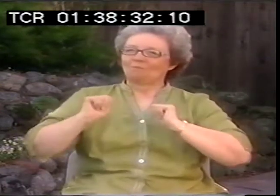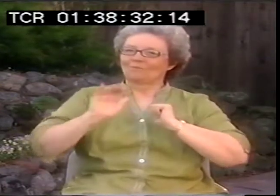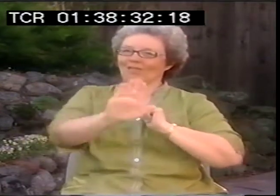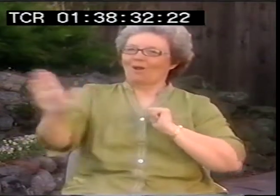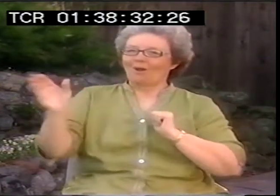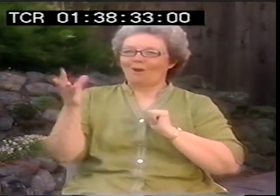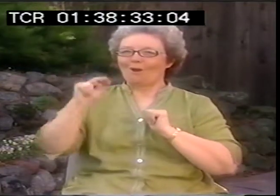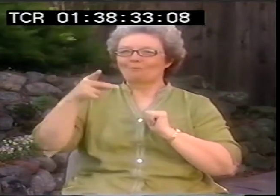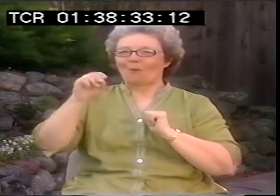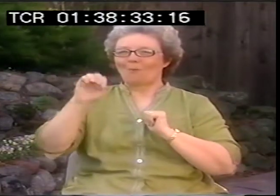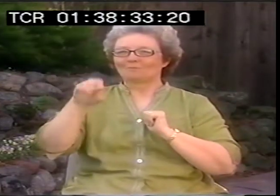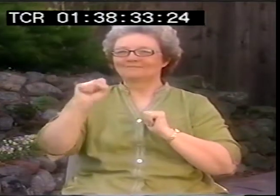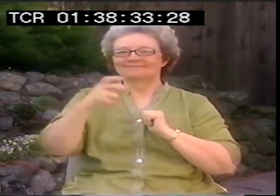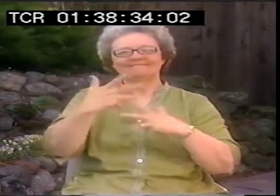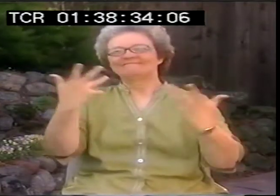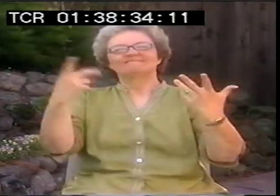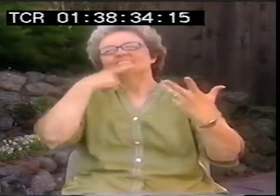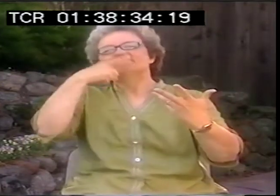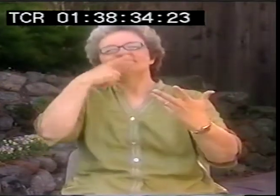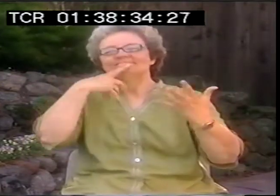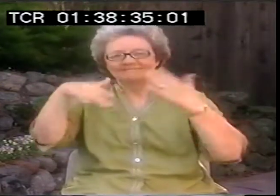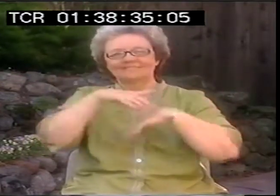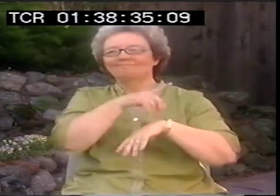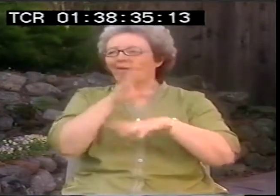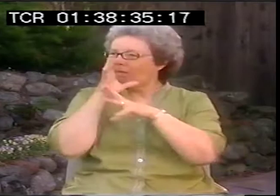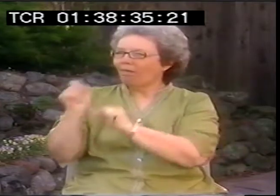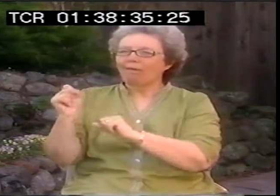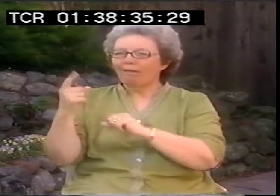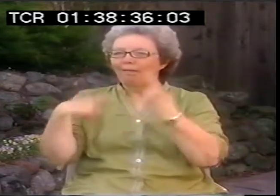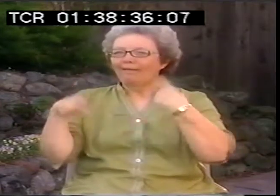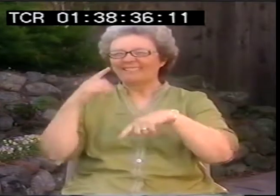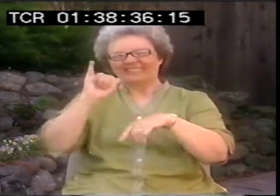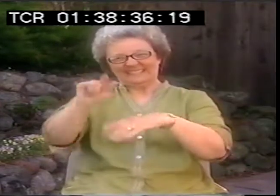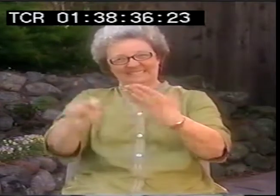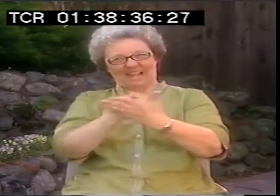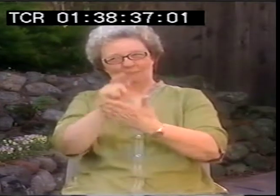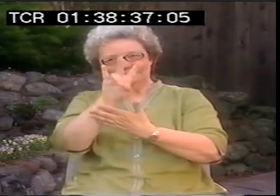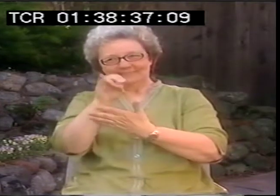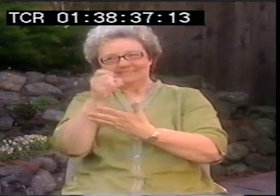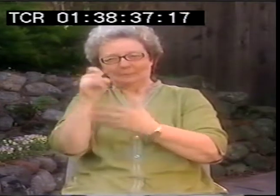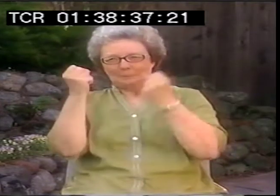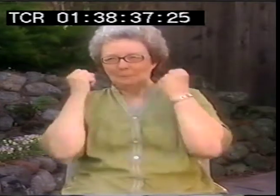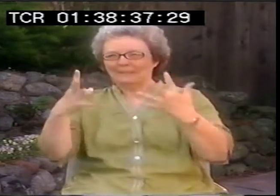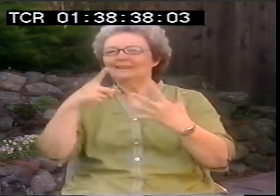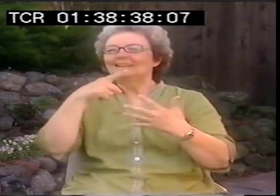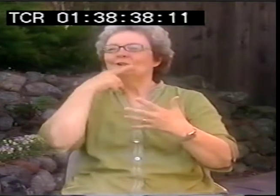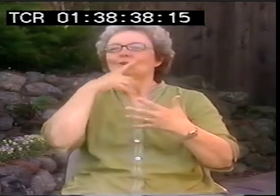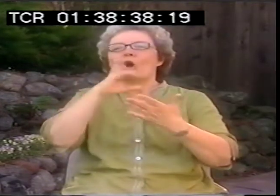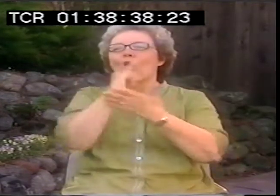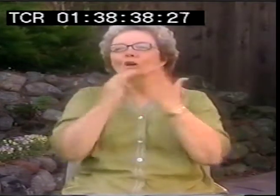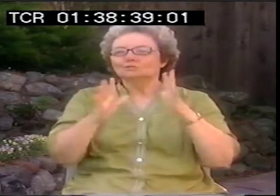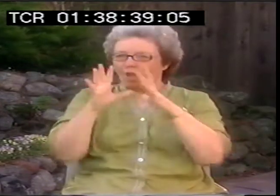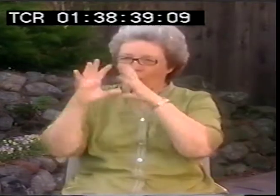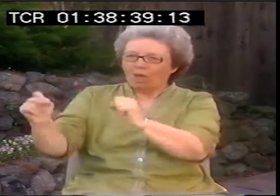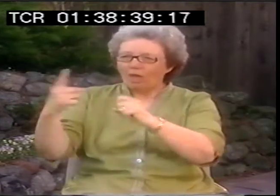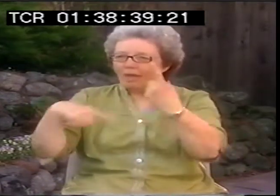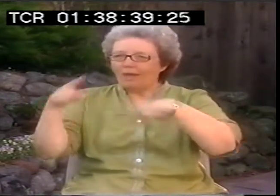have kids write poetry and perform their own stuff. So was kind of interesting. This was in the '70s. So there were a lot of hearing artists who thought sign language was just the nuts.